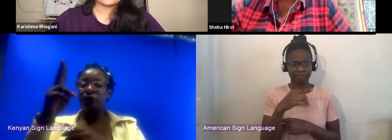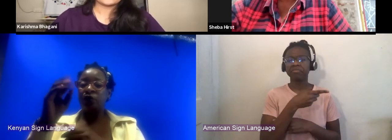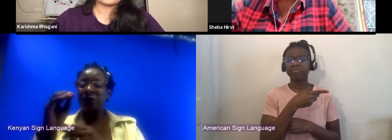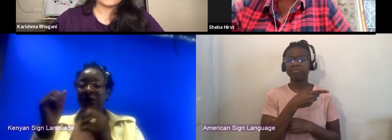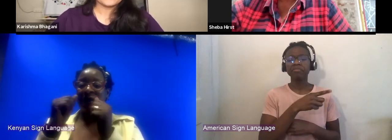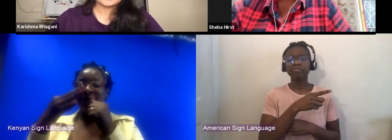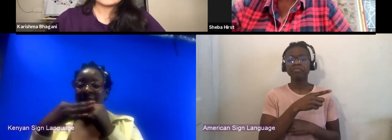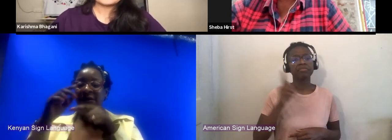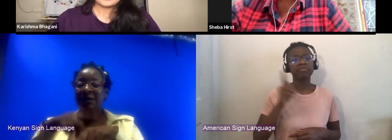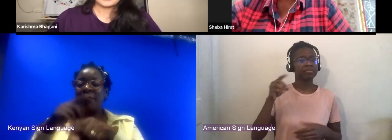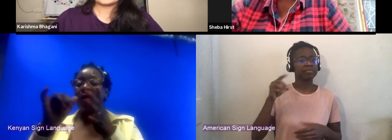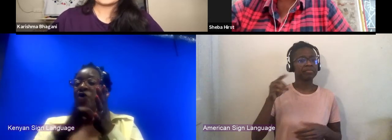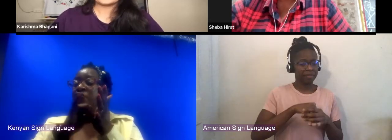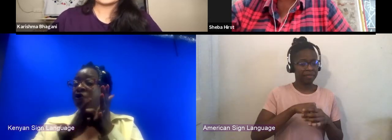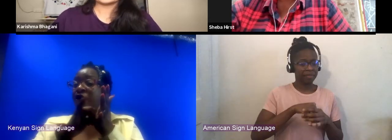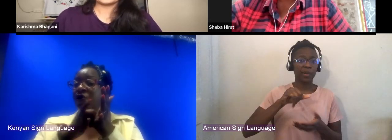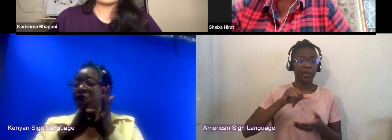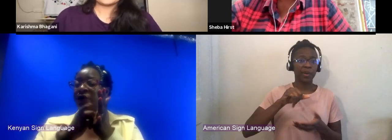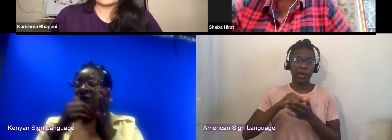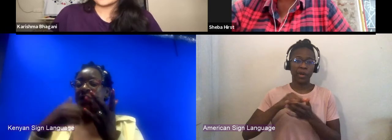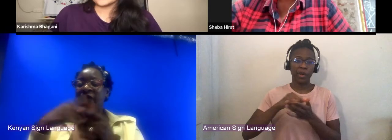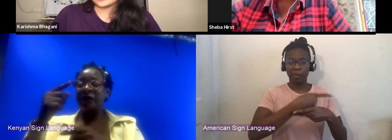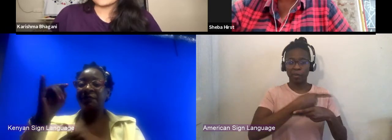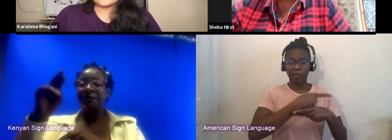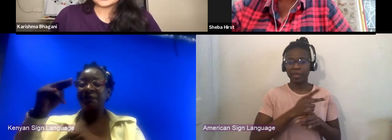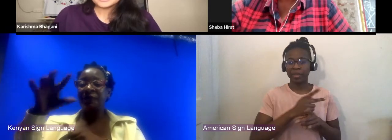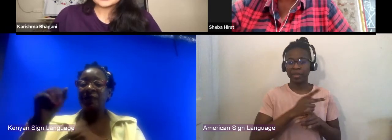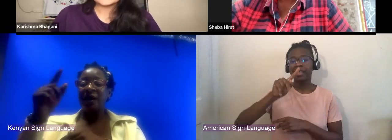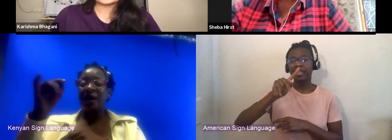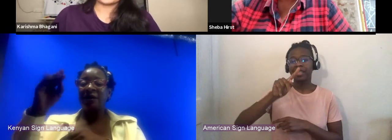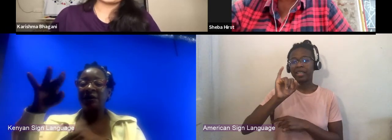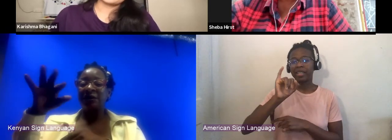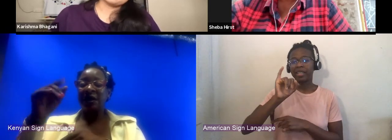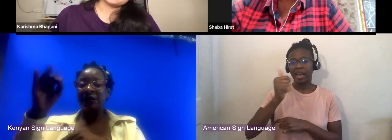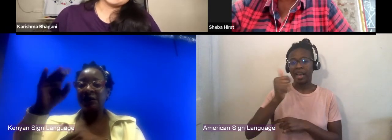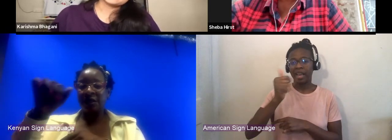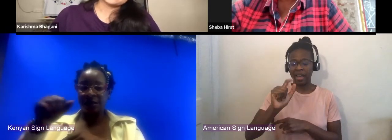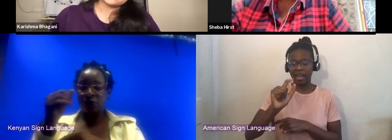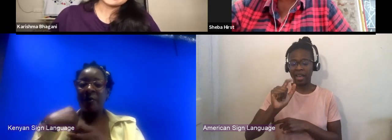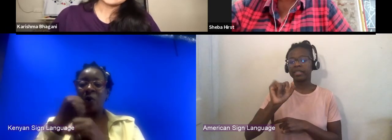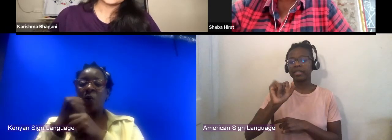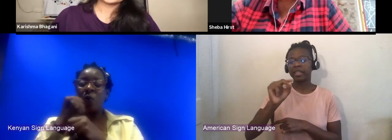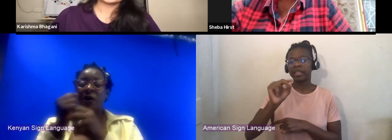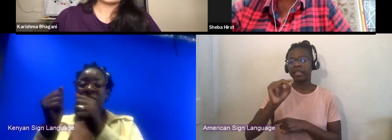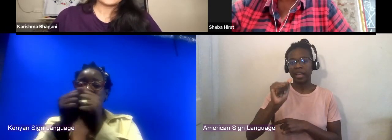on Broadway, and we've been working together ever since as part of the Nairobi Musical Theater Initiative